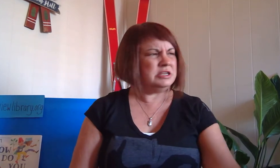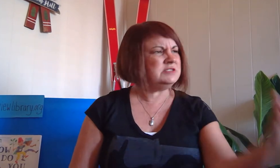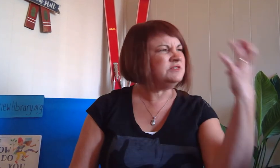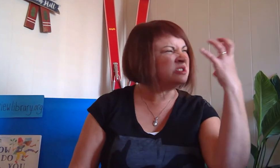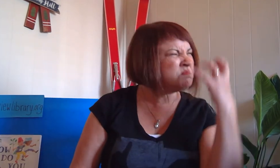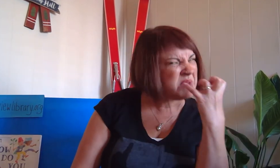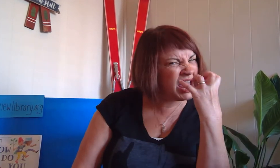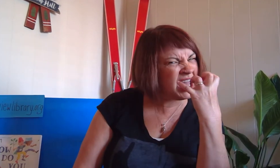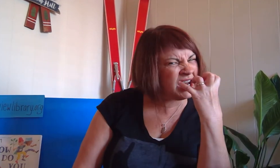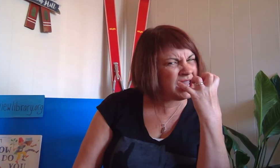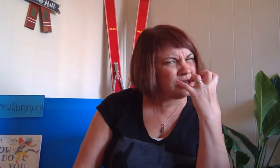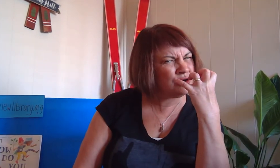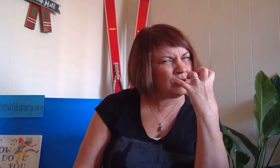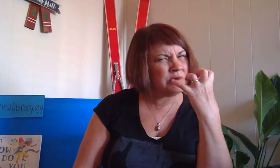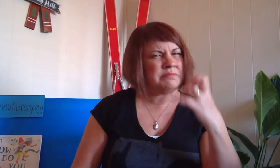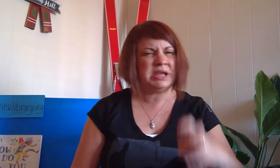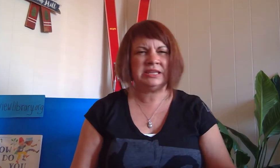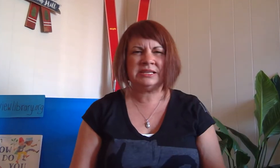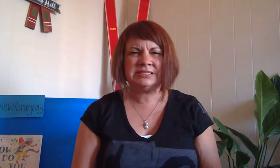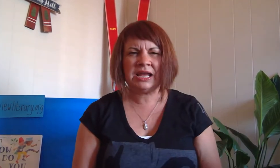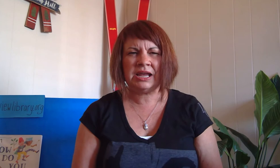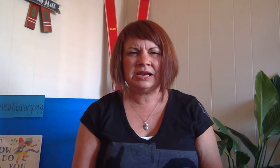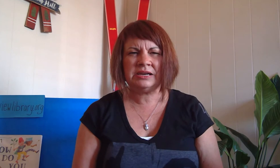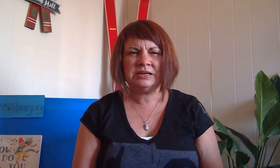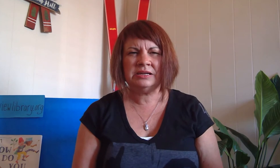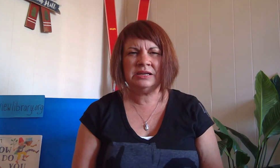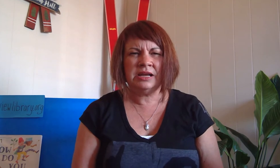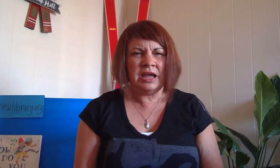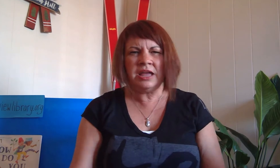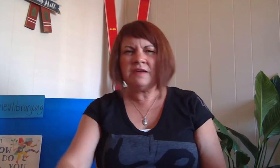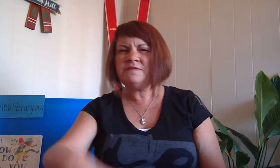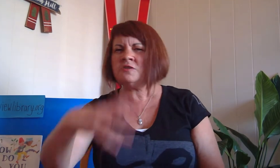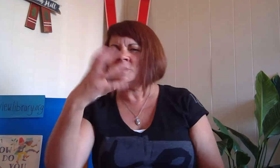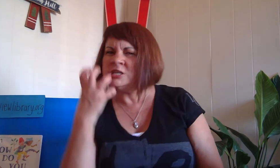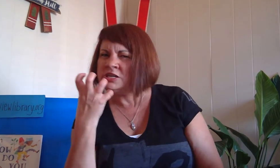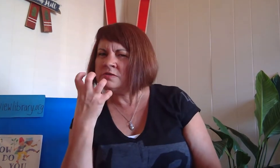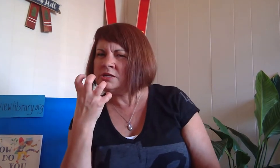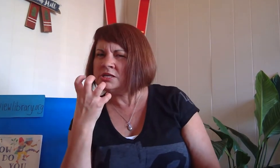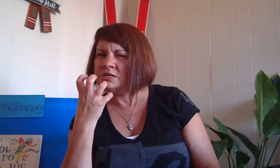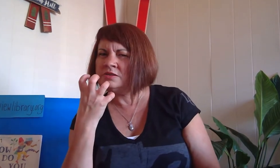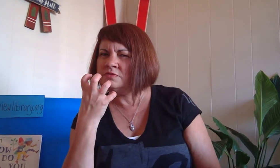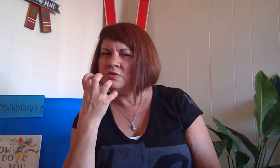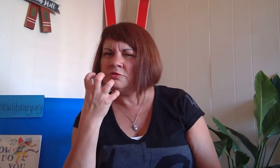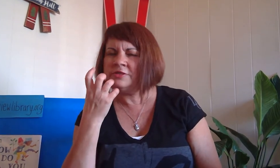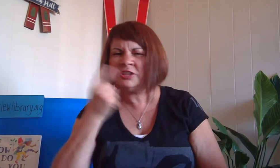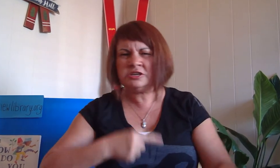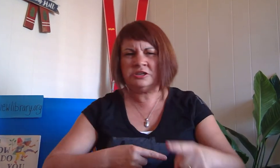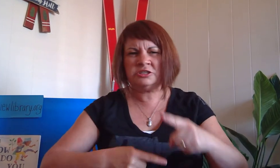if you're mad and you know it make the sign if you're angry and you know it then your